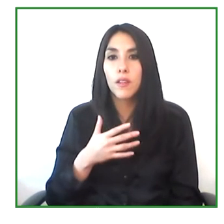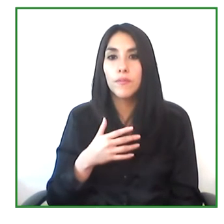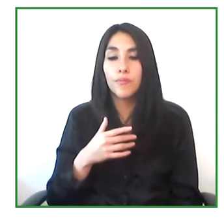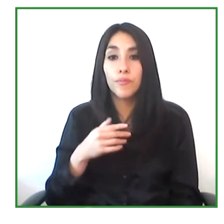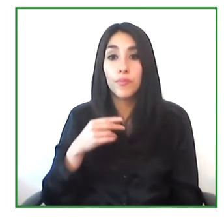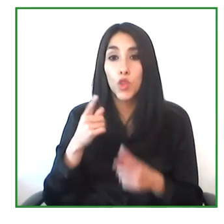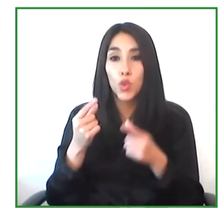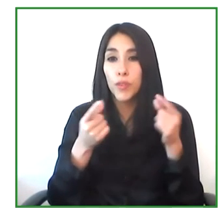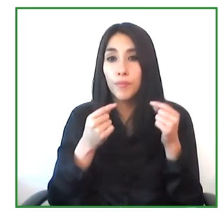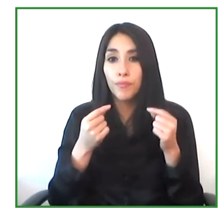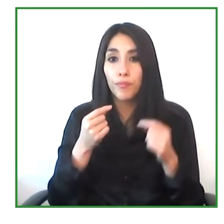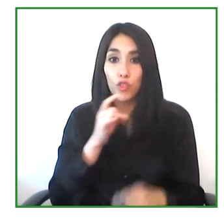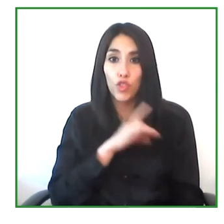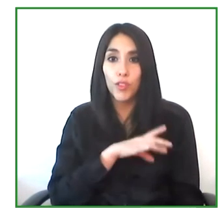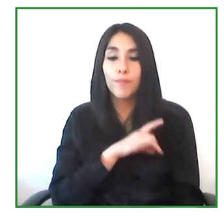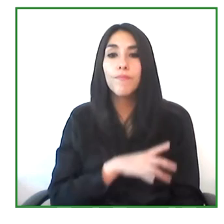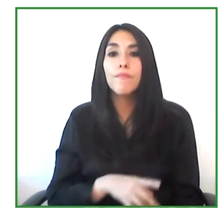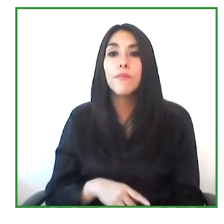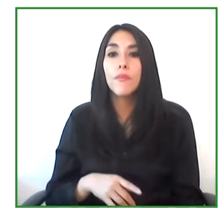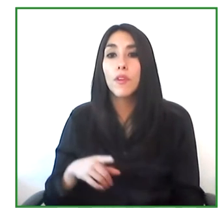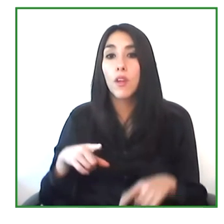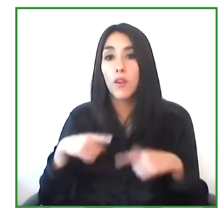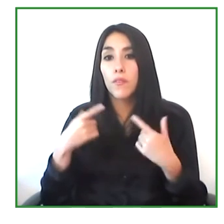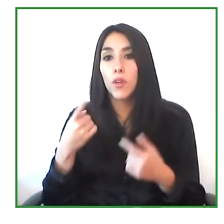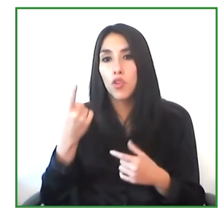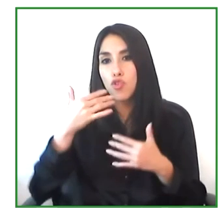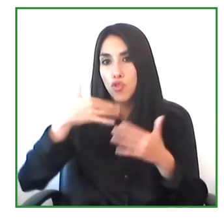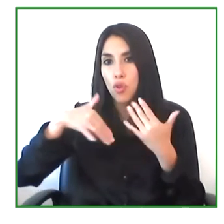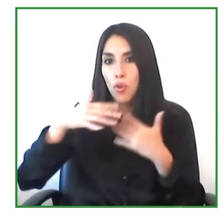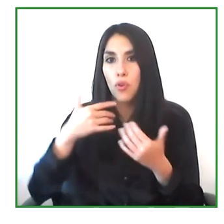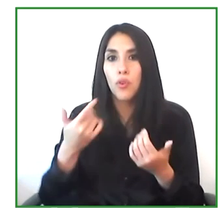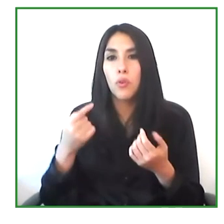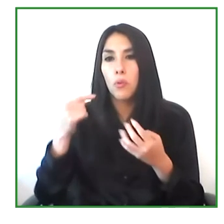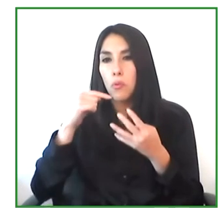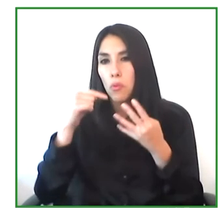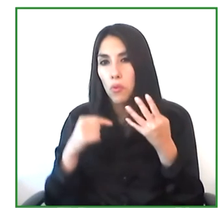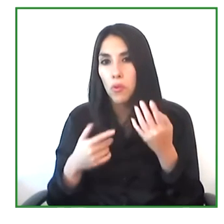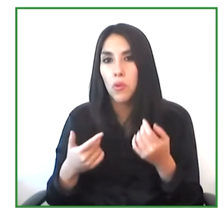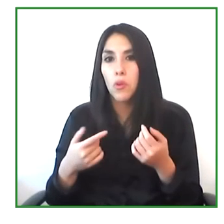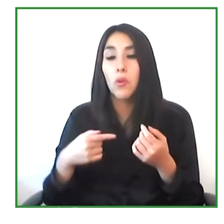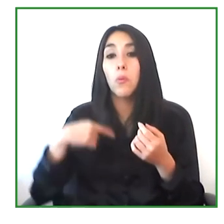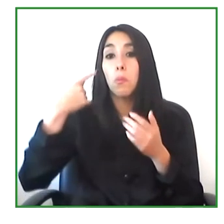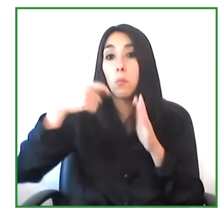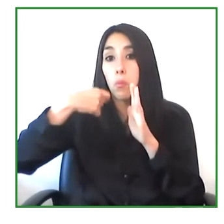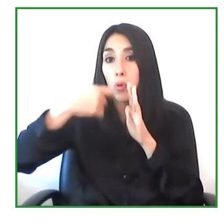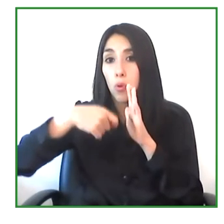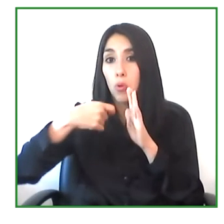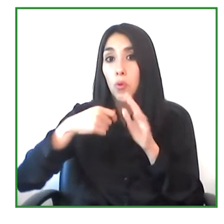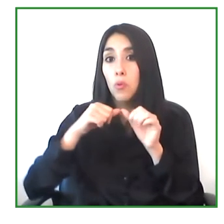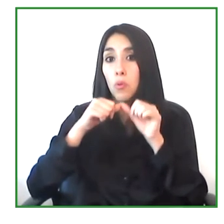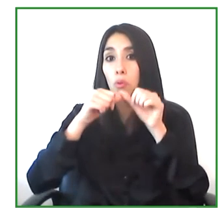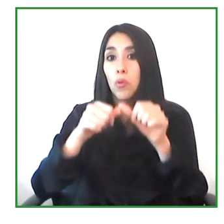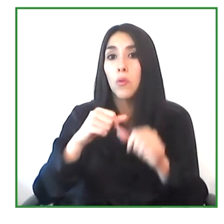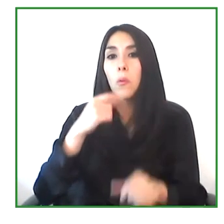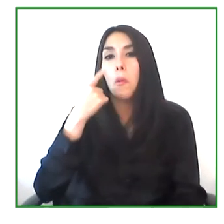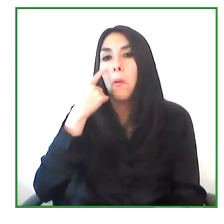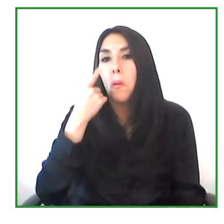and then see what conditions do we need to establish to be able to expand it. I think if we go to Williams now,